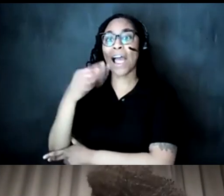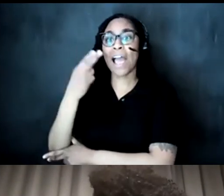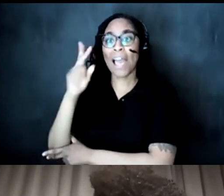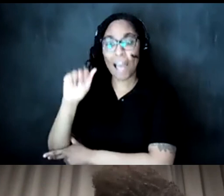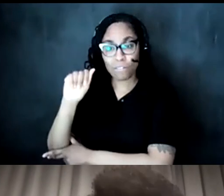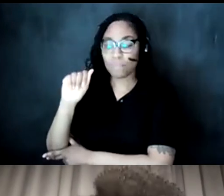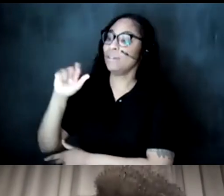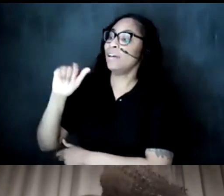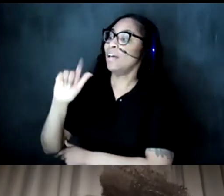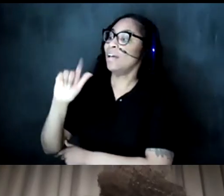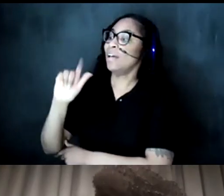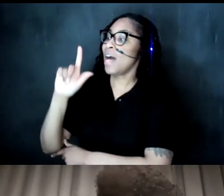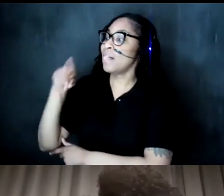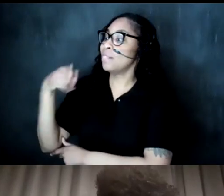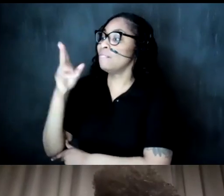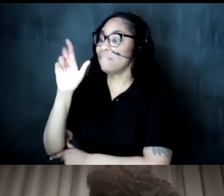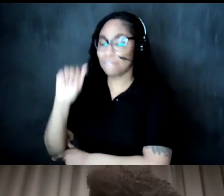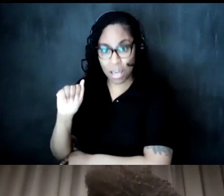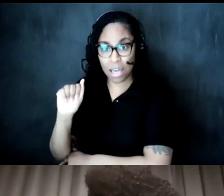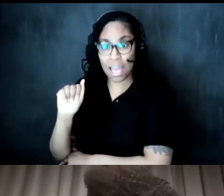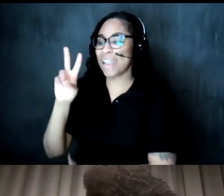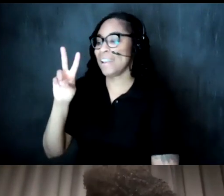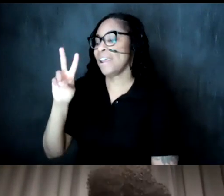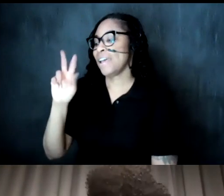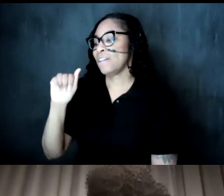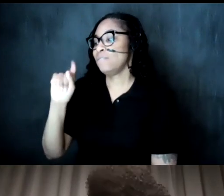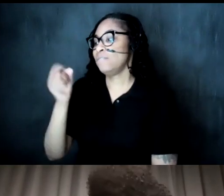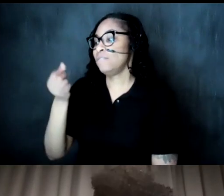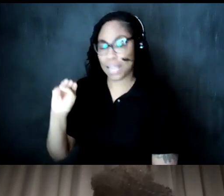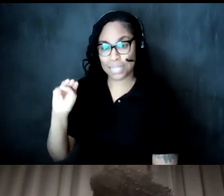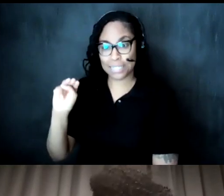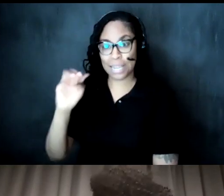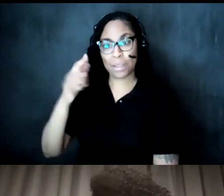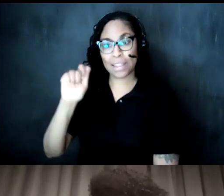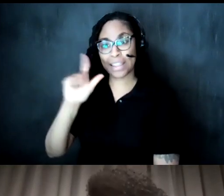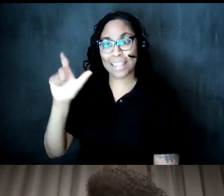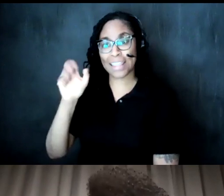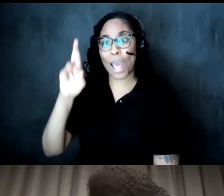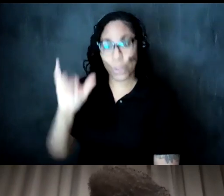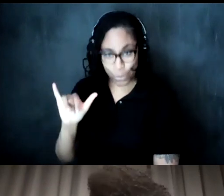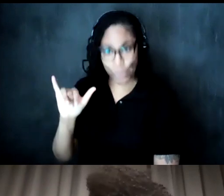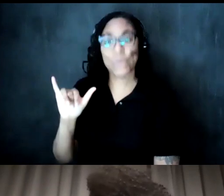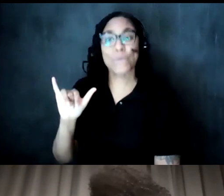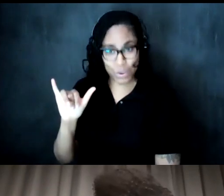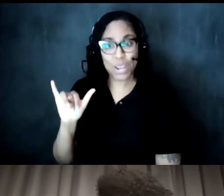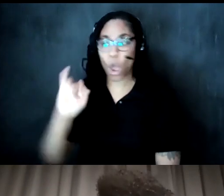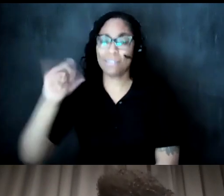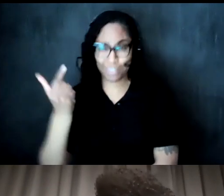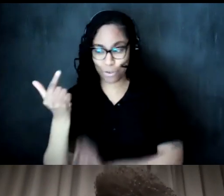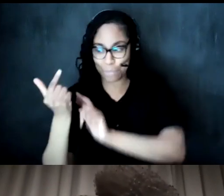um chicago on instagram um so yeah thank you all again i hope you everyone enjoyed it and